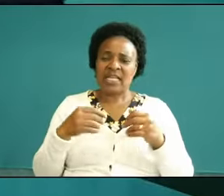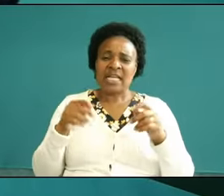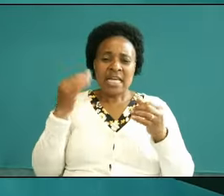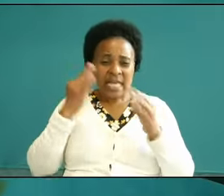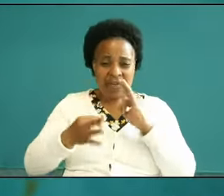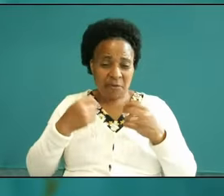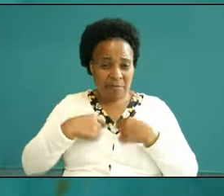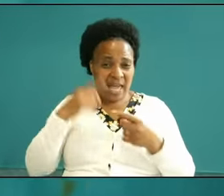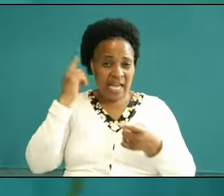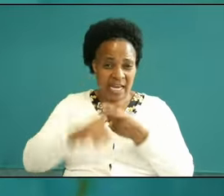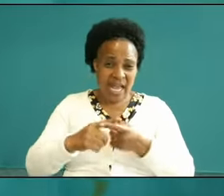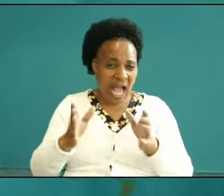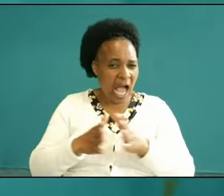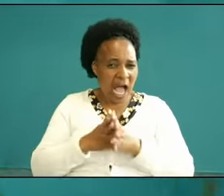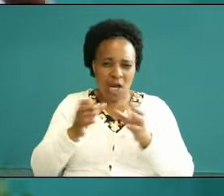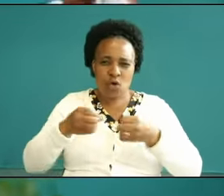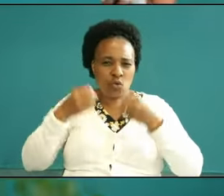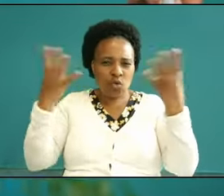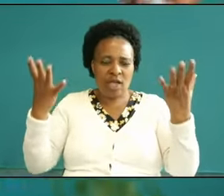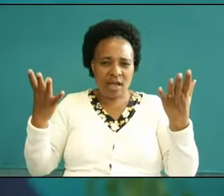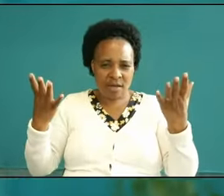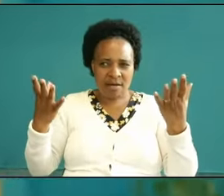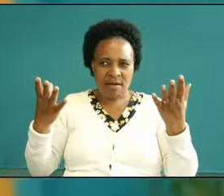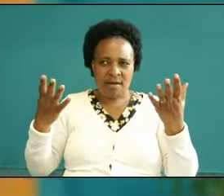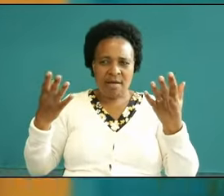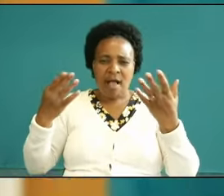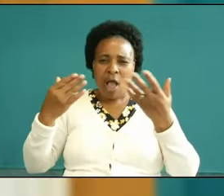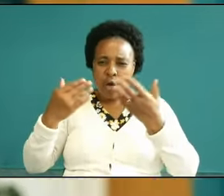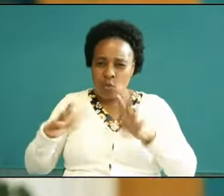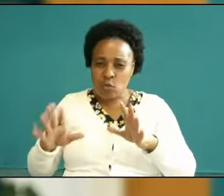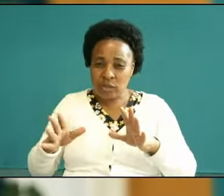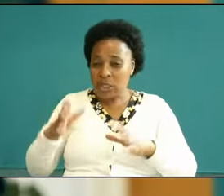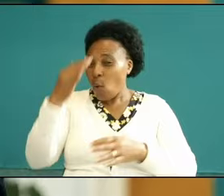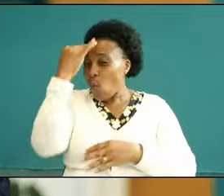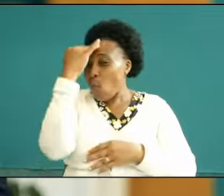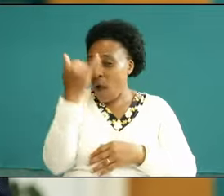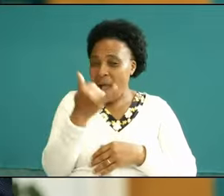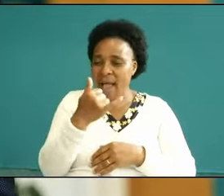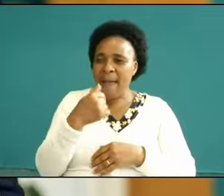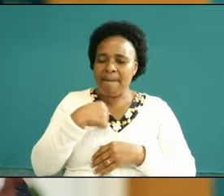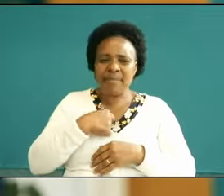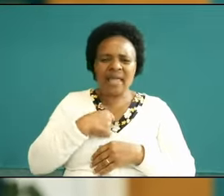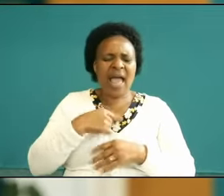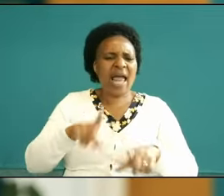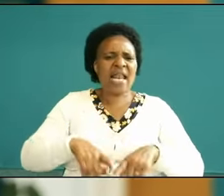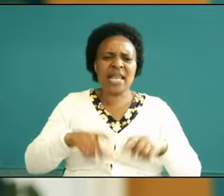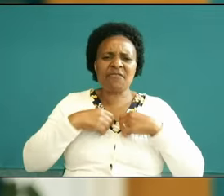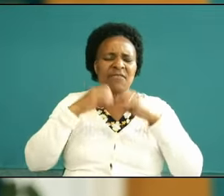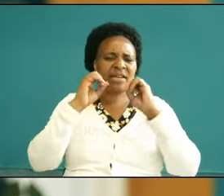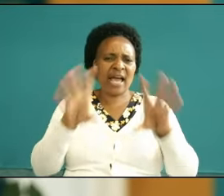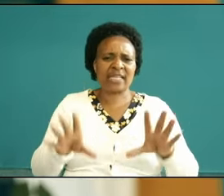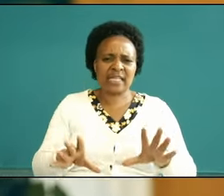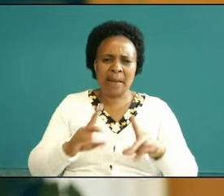Hallelujah I gain it I'm not losing why because I no longer live but Christ lives in me Hallelujah